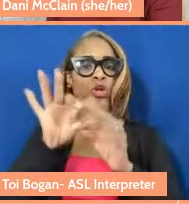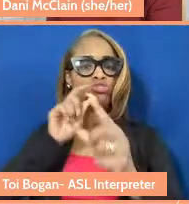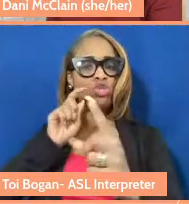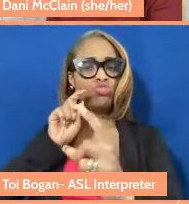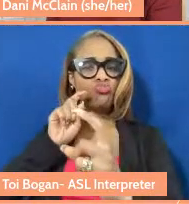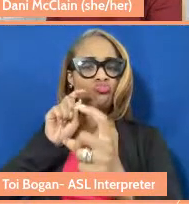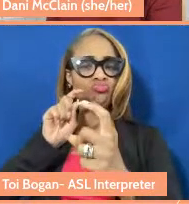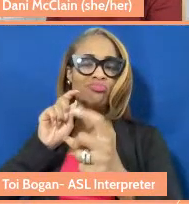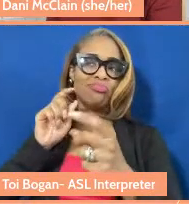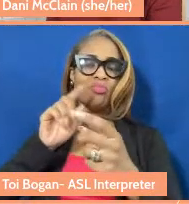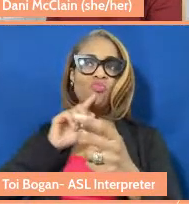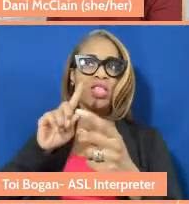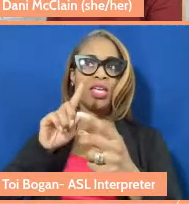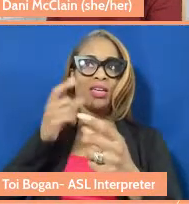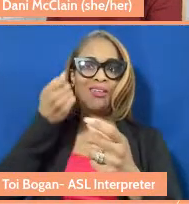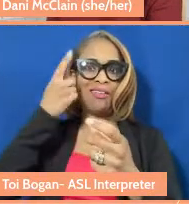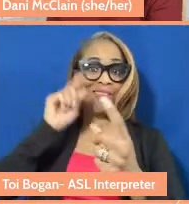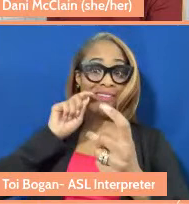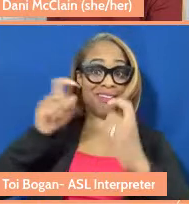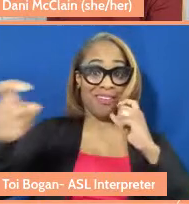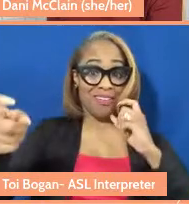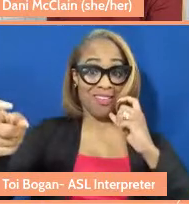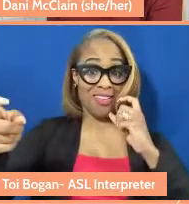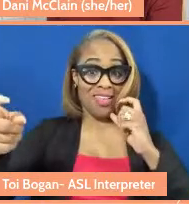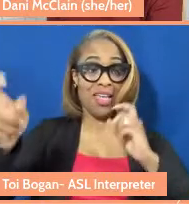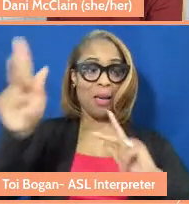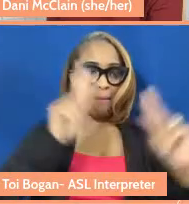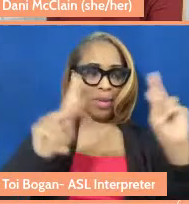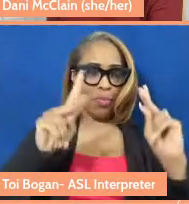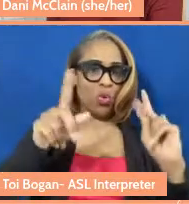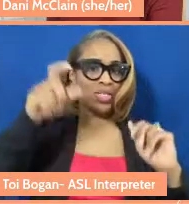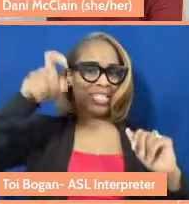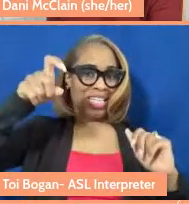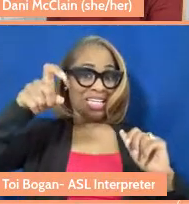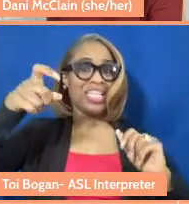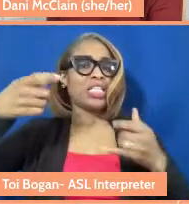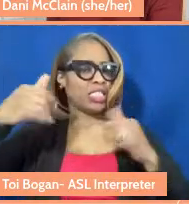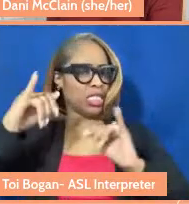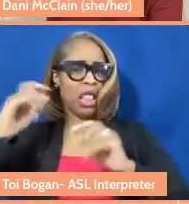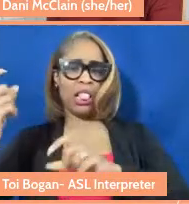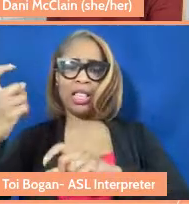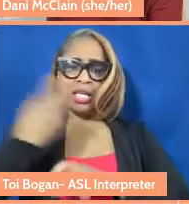what people who are in need are also continuing to give to us in society at-large.